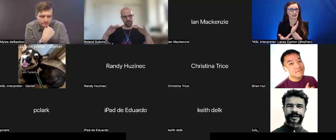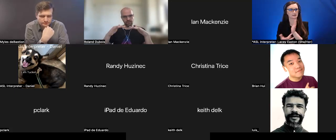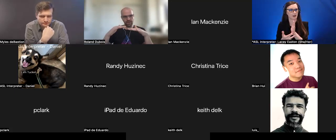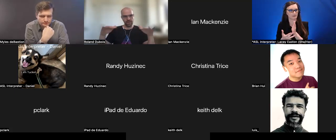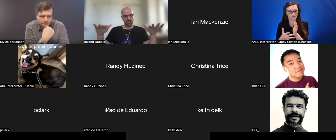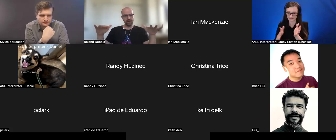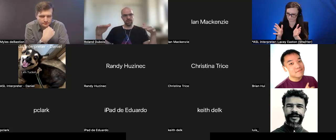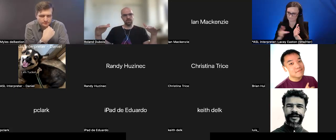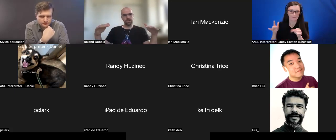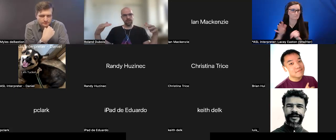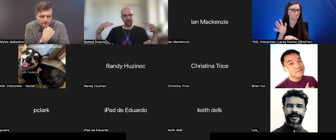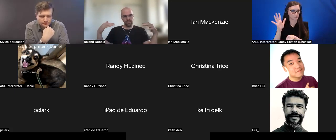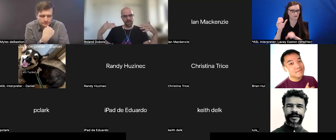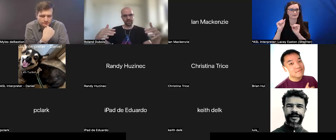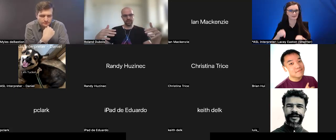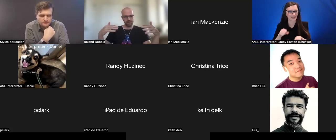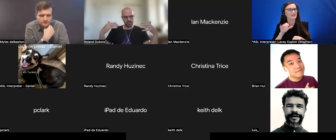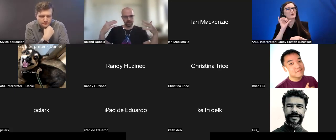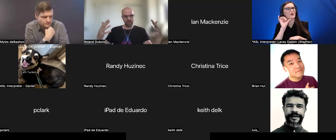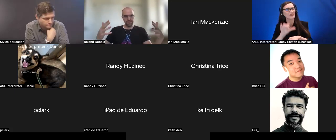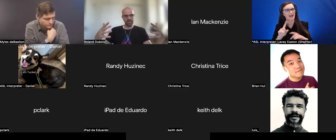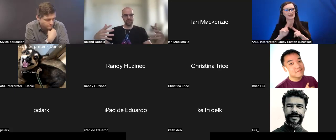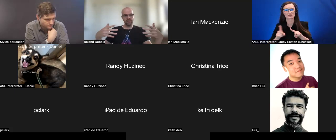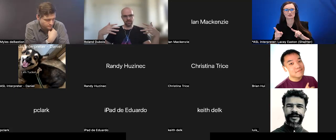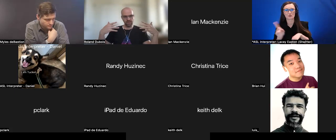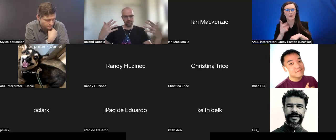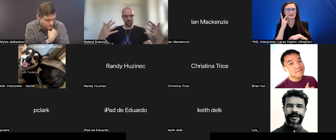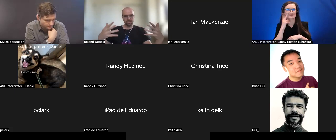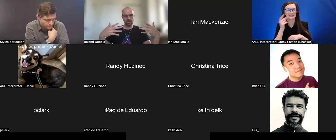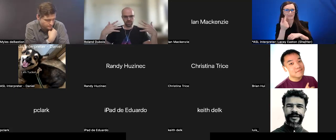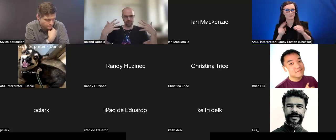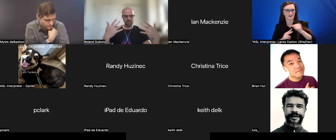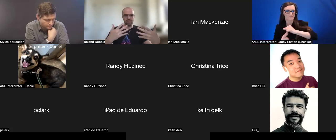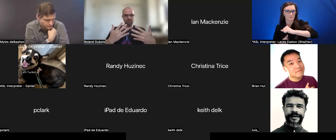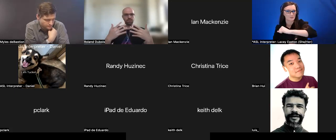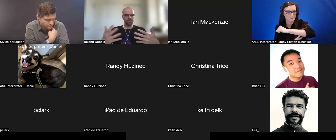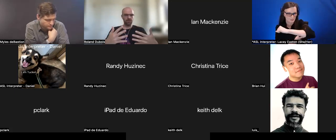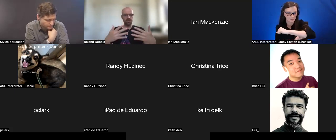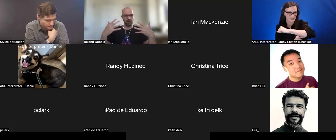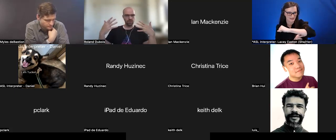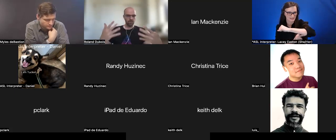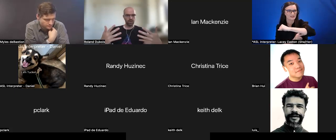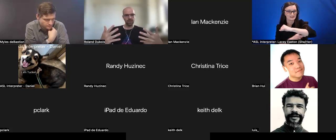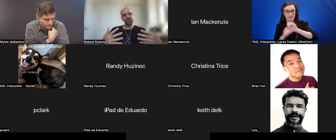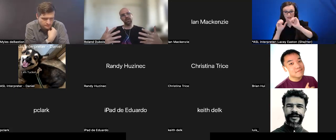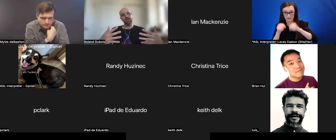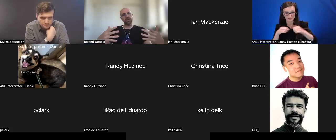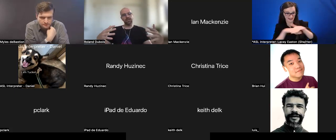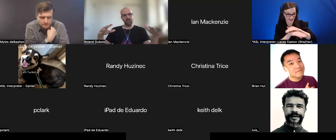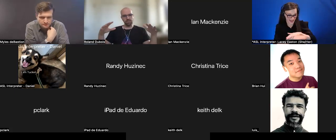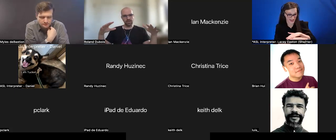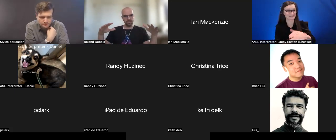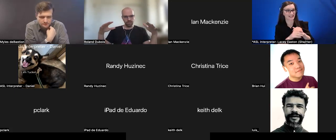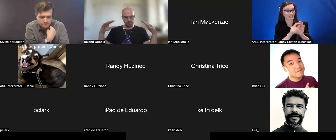of layer. Where you have access to a device that is your transcription of your work. That can be